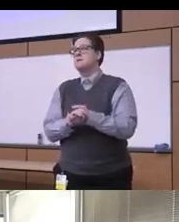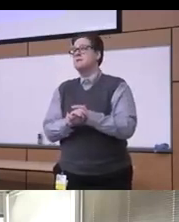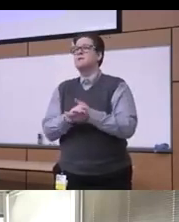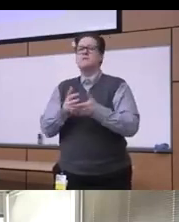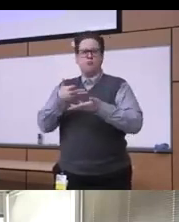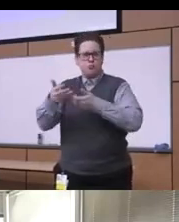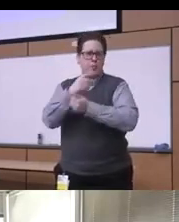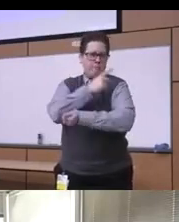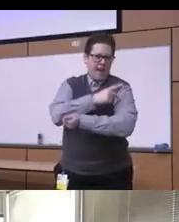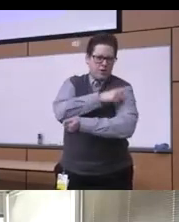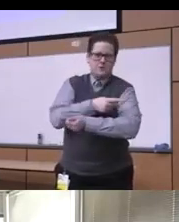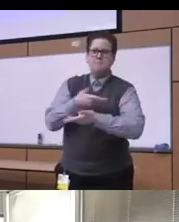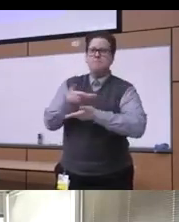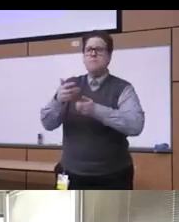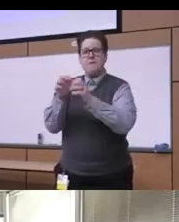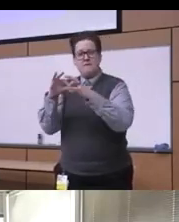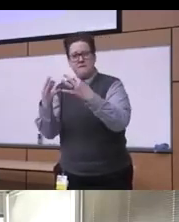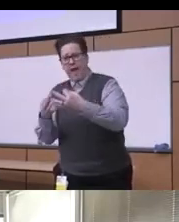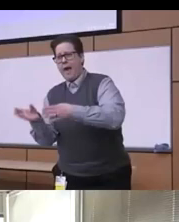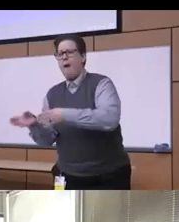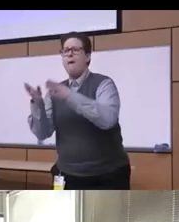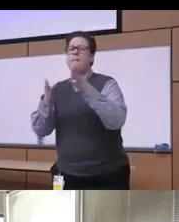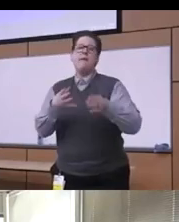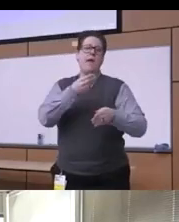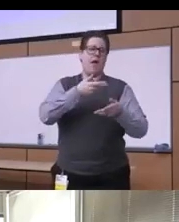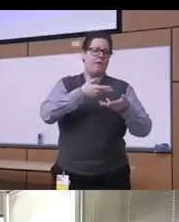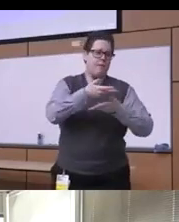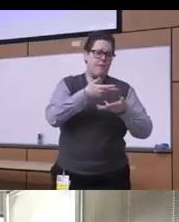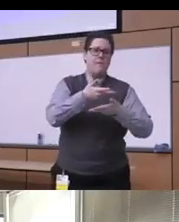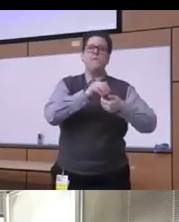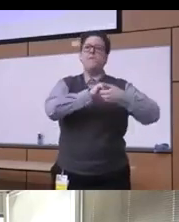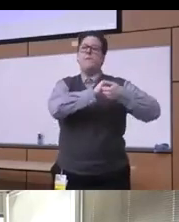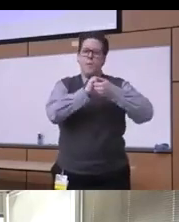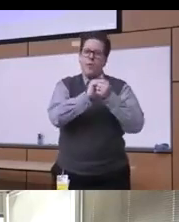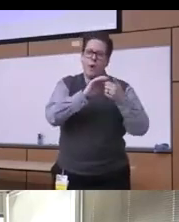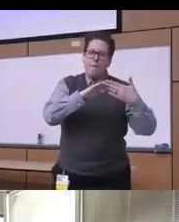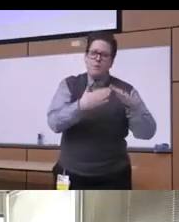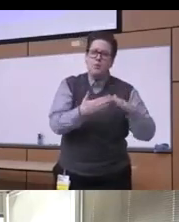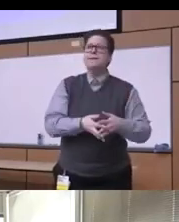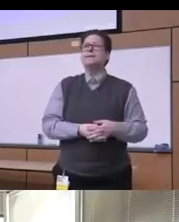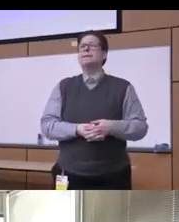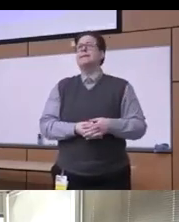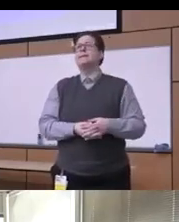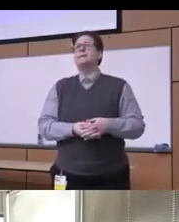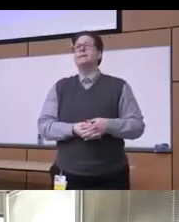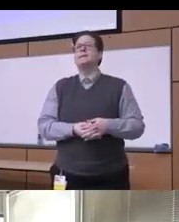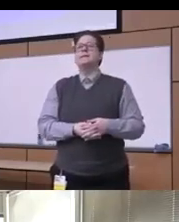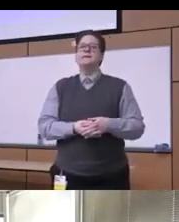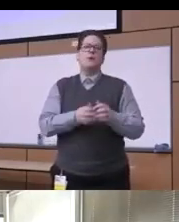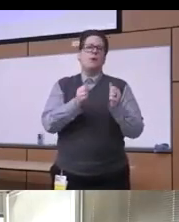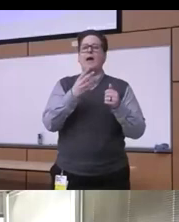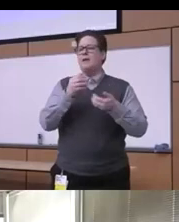and families as well as uh collaborating with Community activists providers you know as well